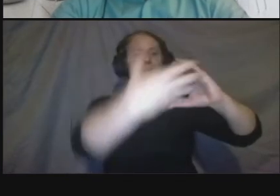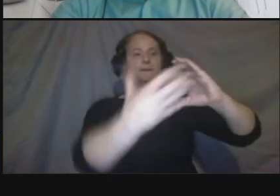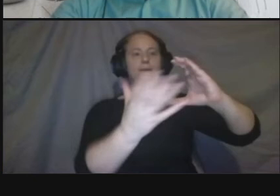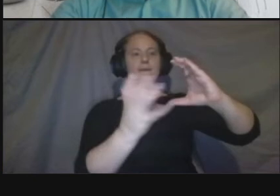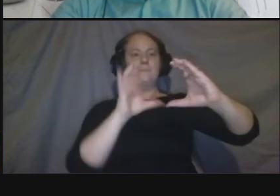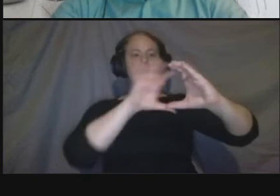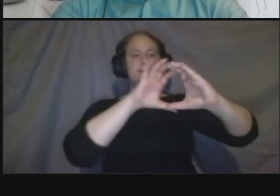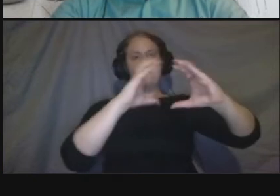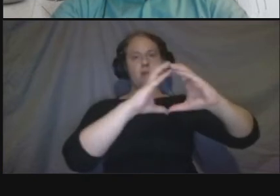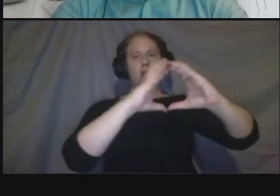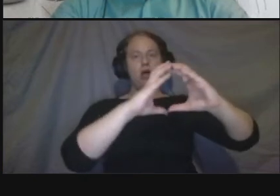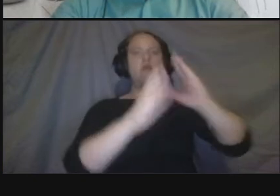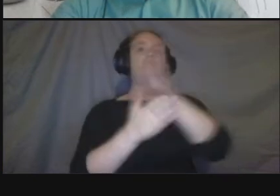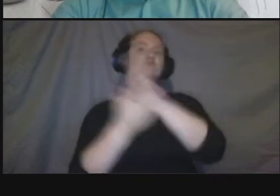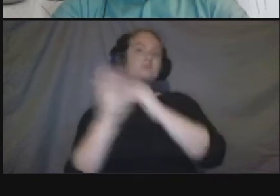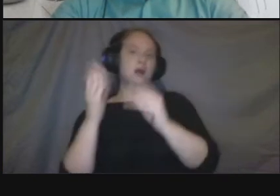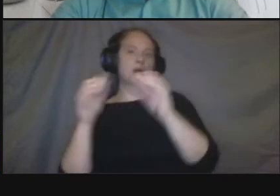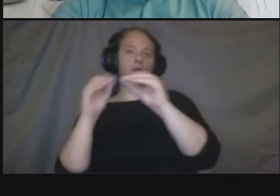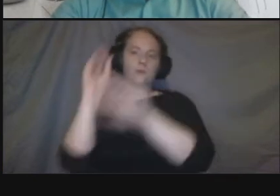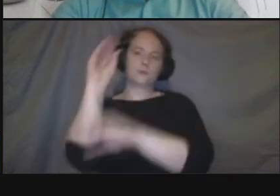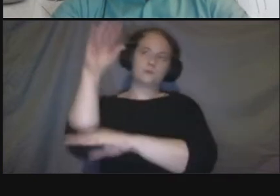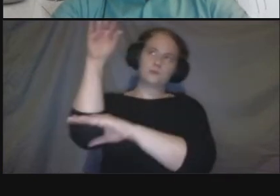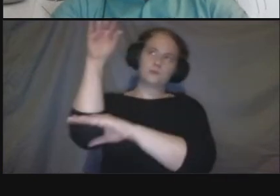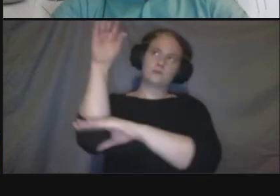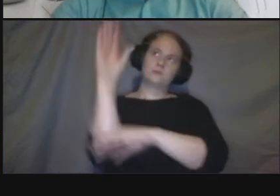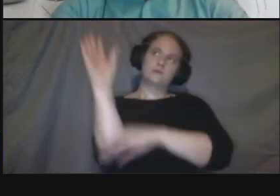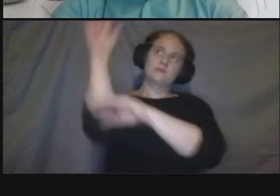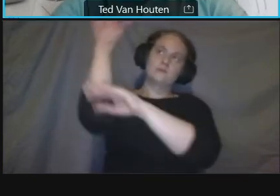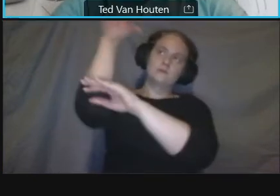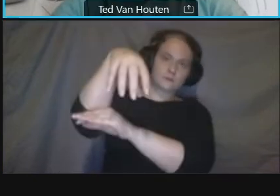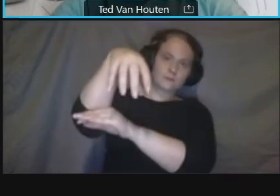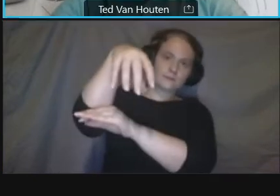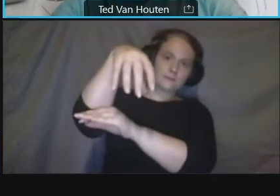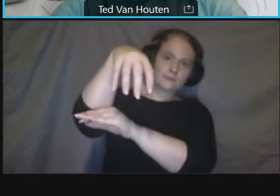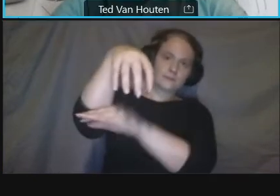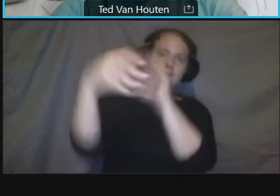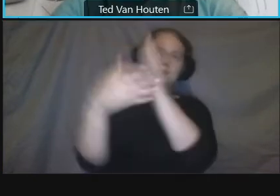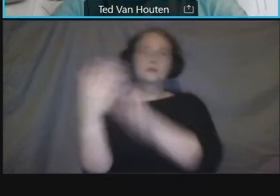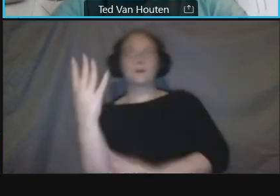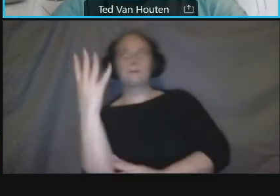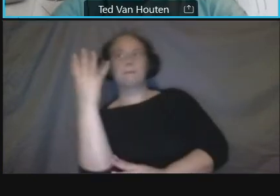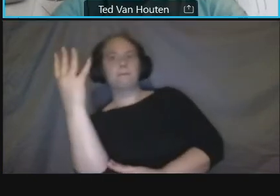uh an interest in in one versus the other uh i think that's what we'd want to hear um